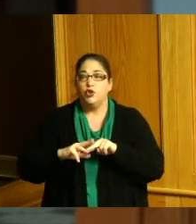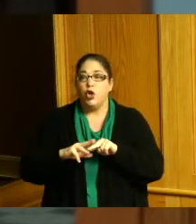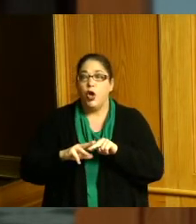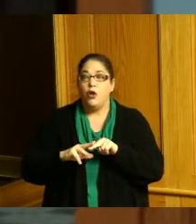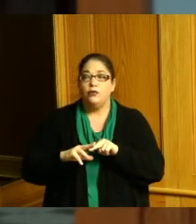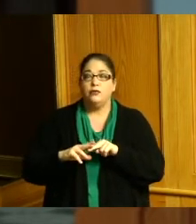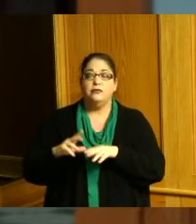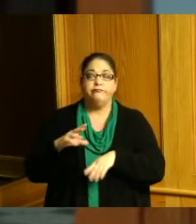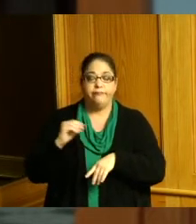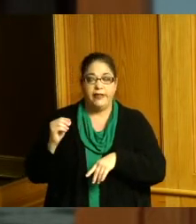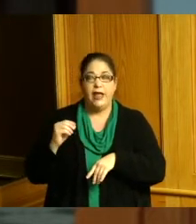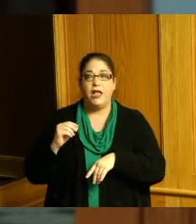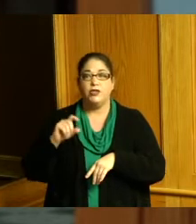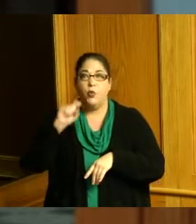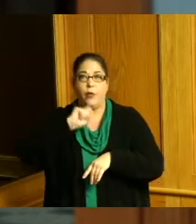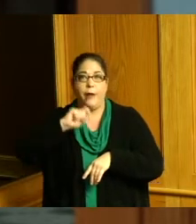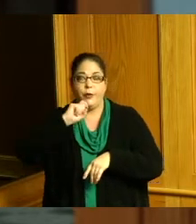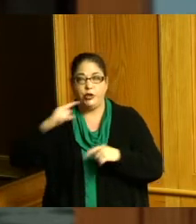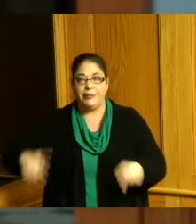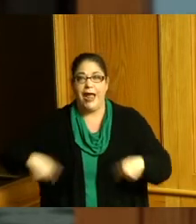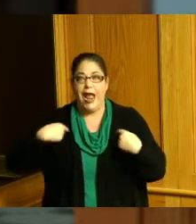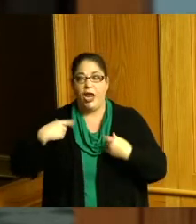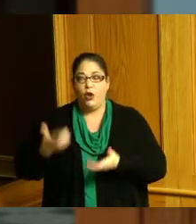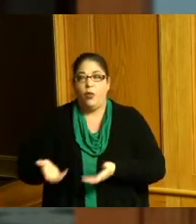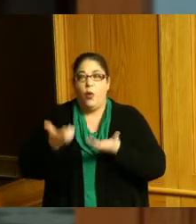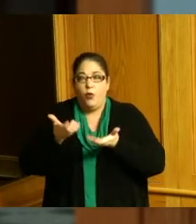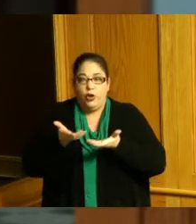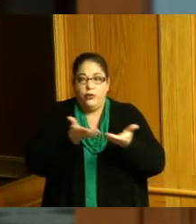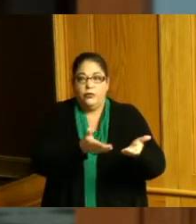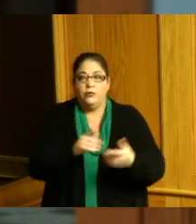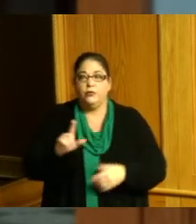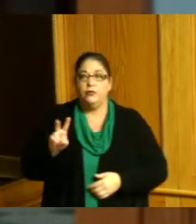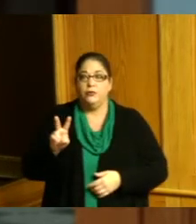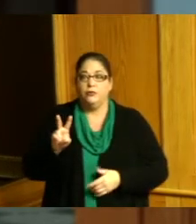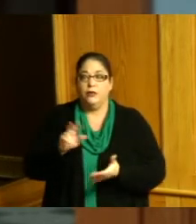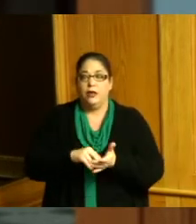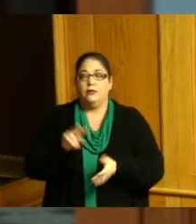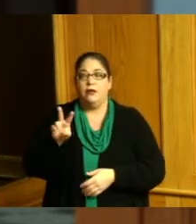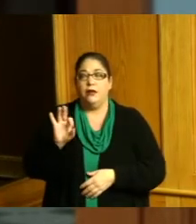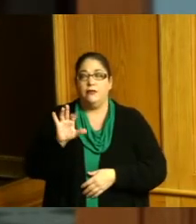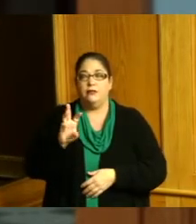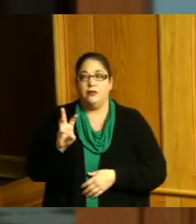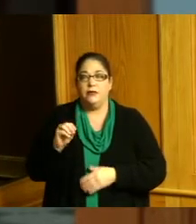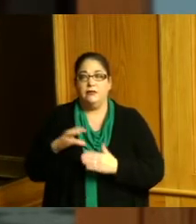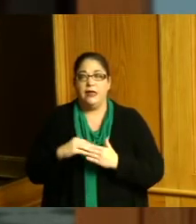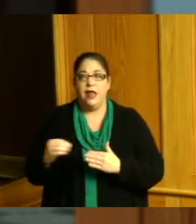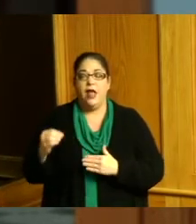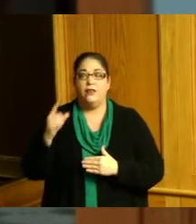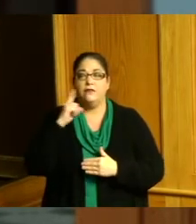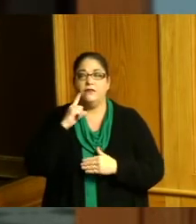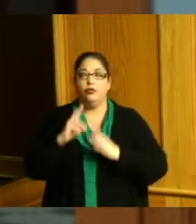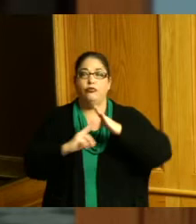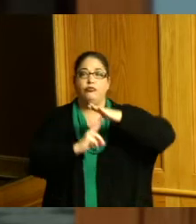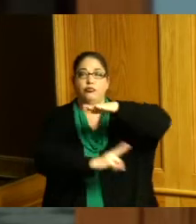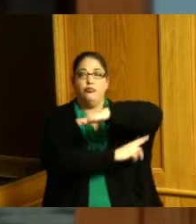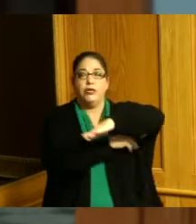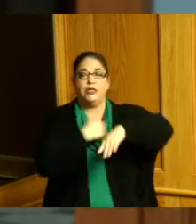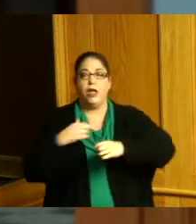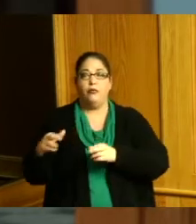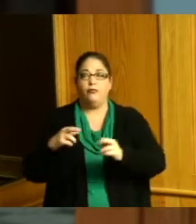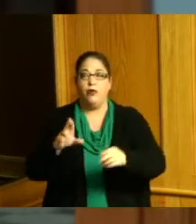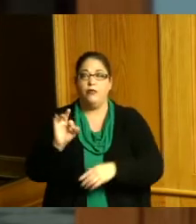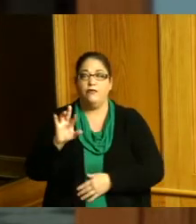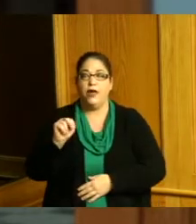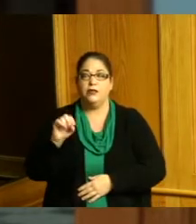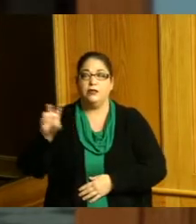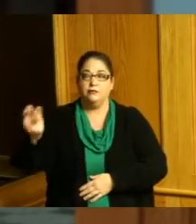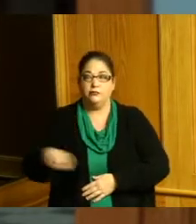is for rubber tired loader 2,960 out of road and bridge funds thank you any questions or comments